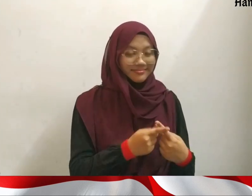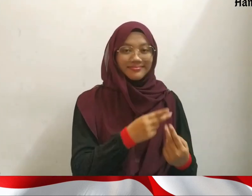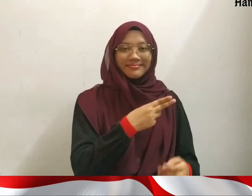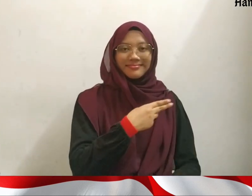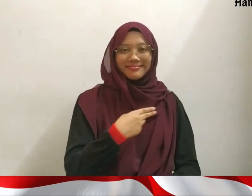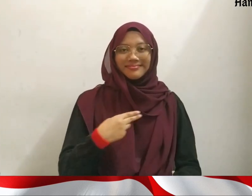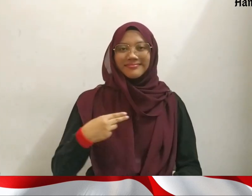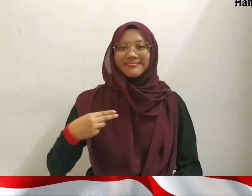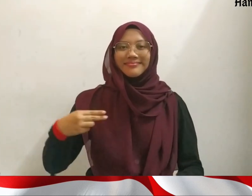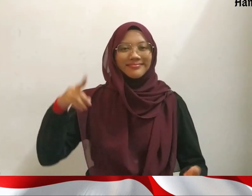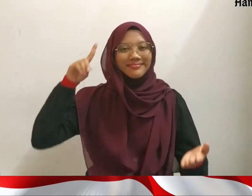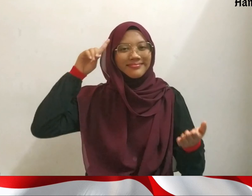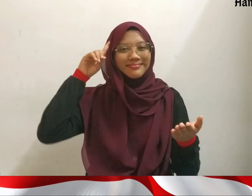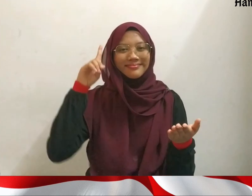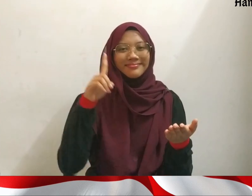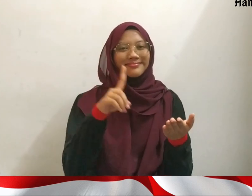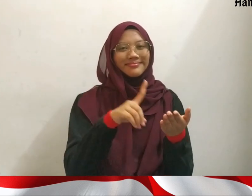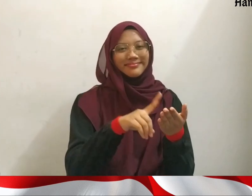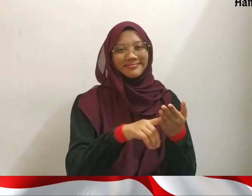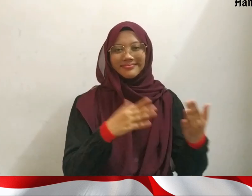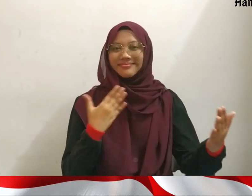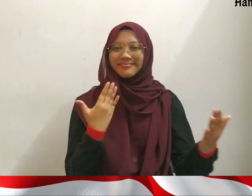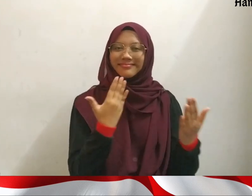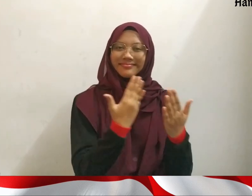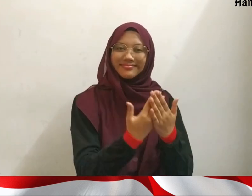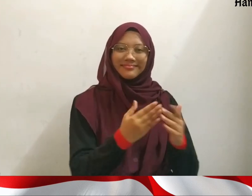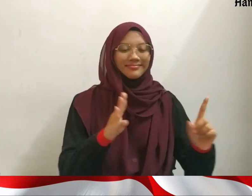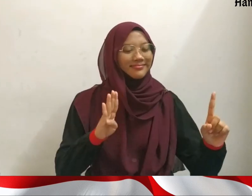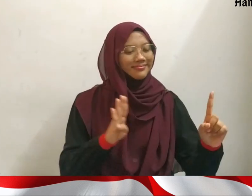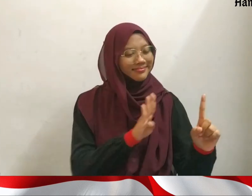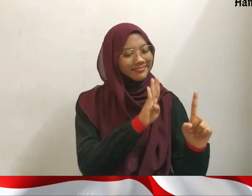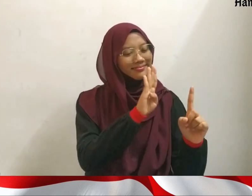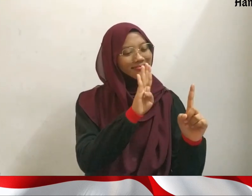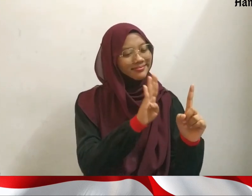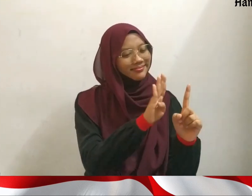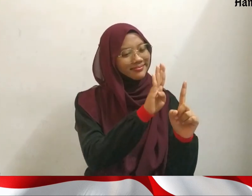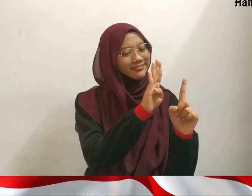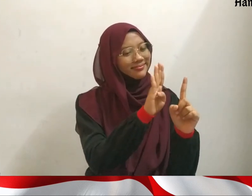Hidden dreams, I began to run for it